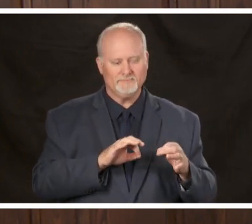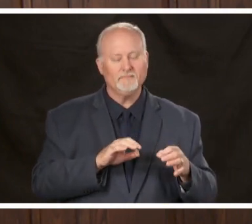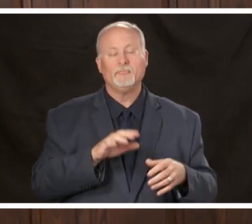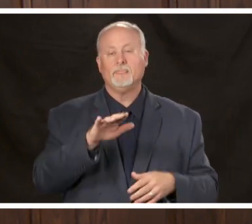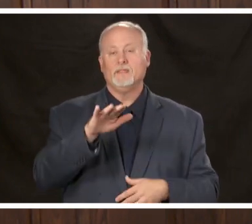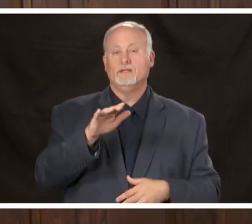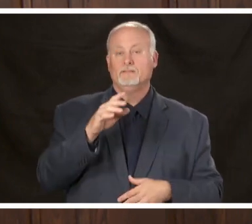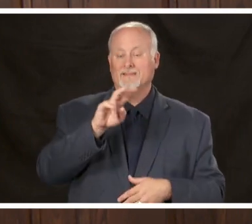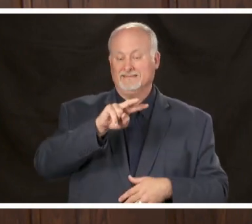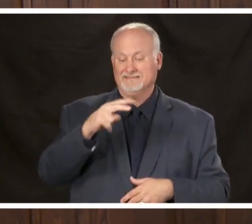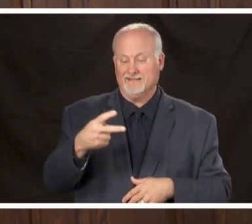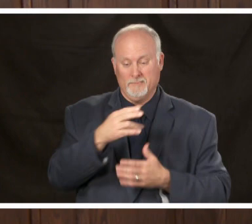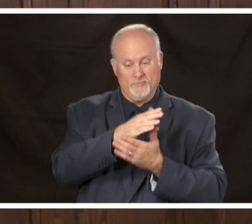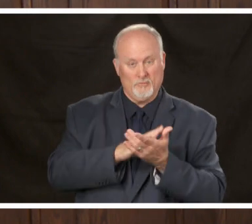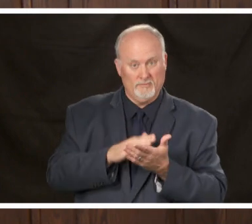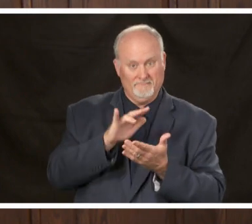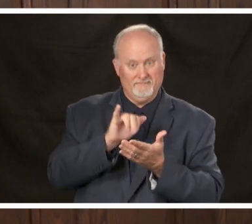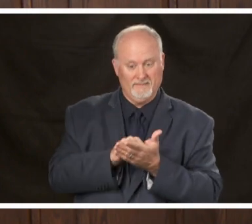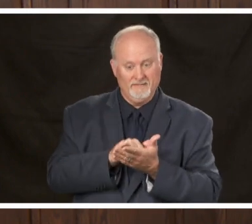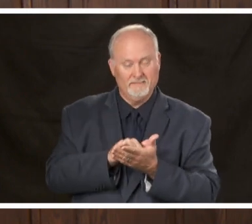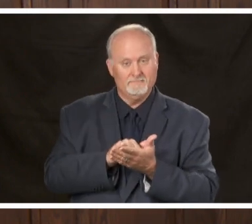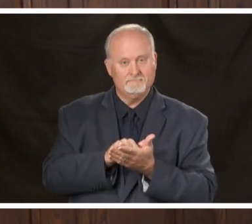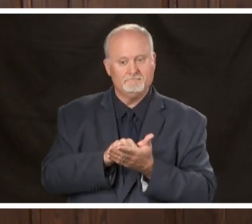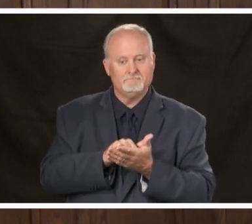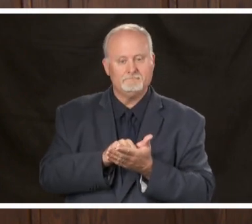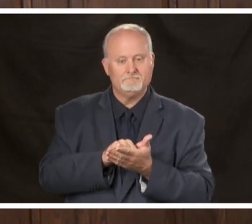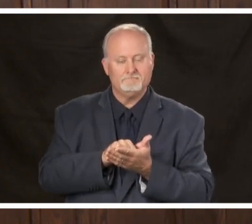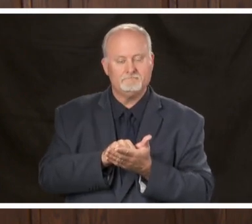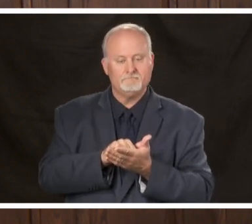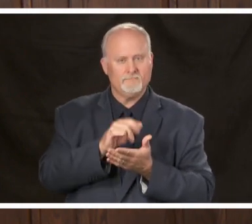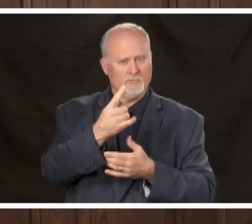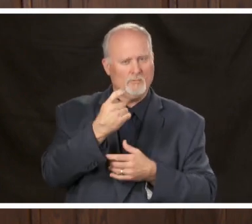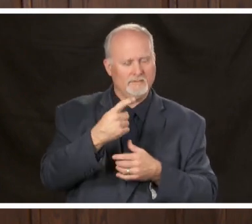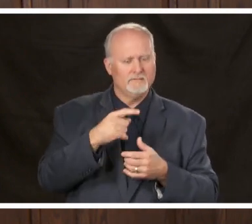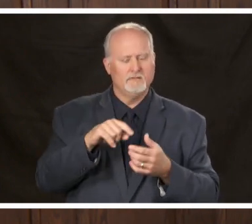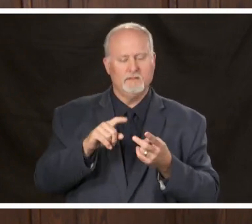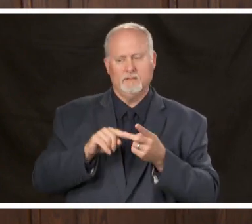second component of that was just the organizations that are currently doing